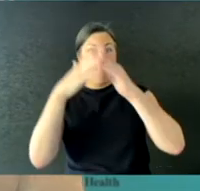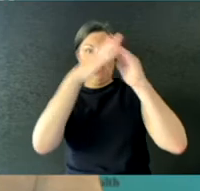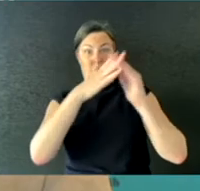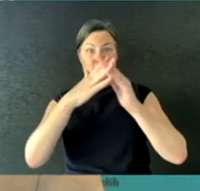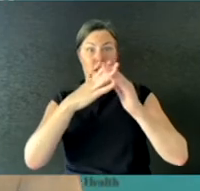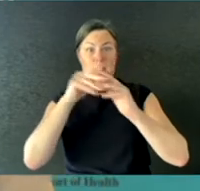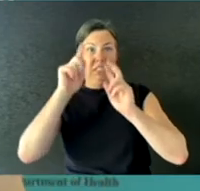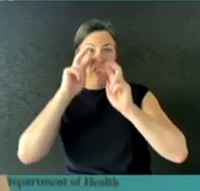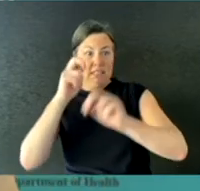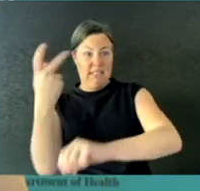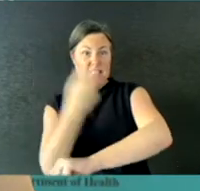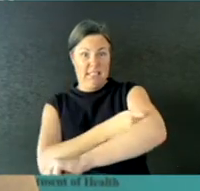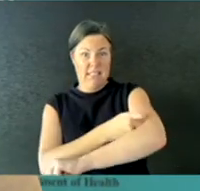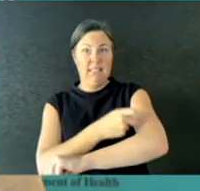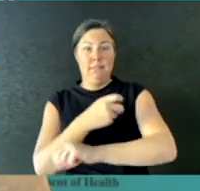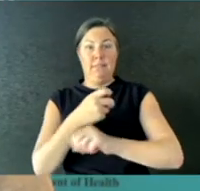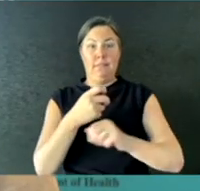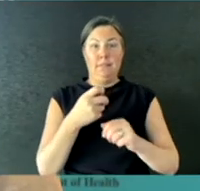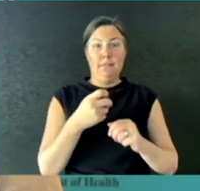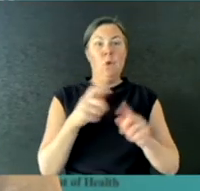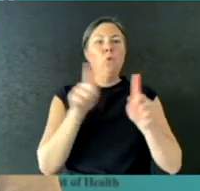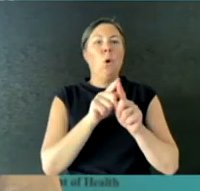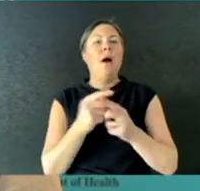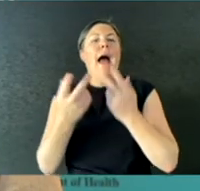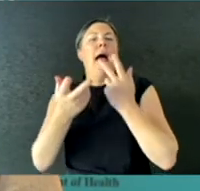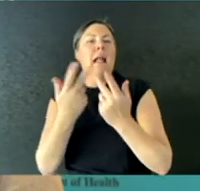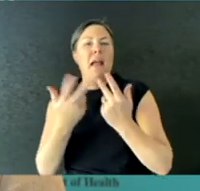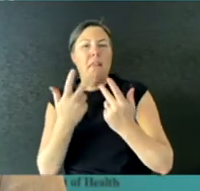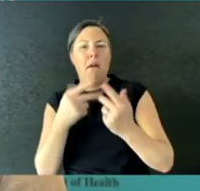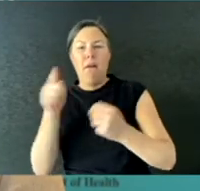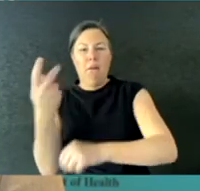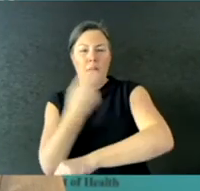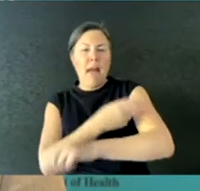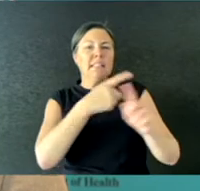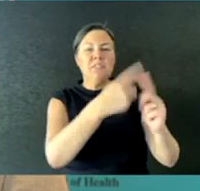and also another protein sub-unit vaccine.